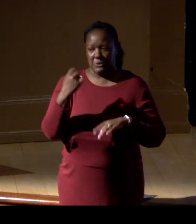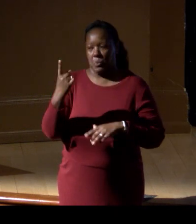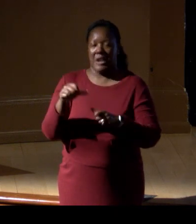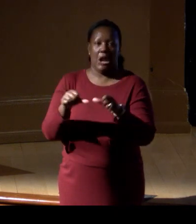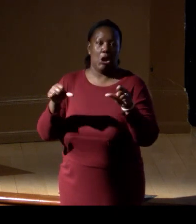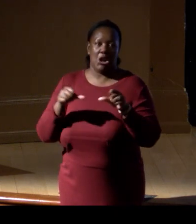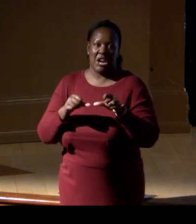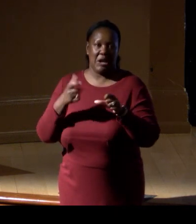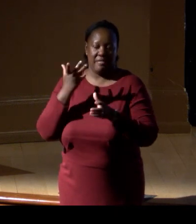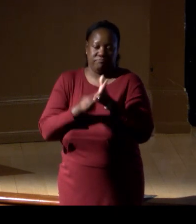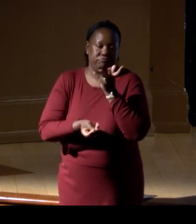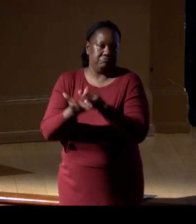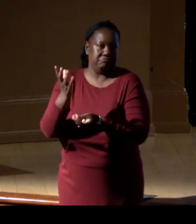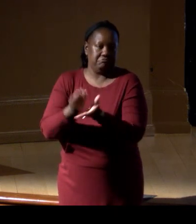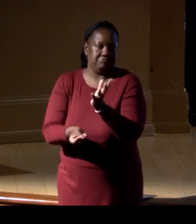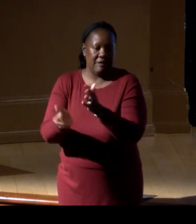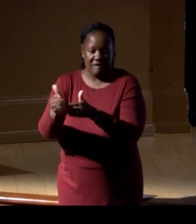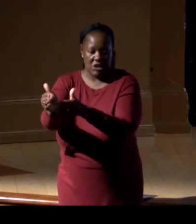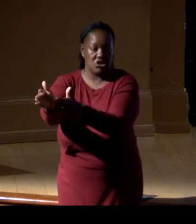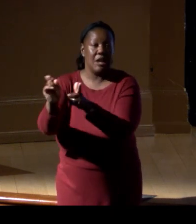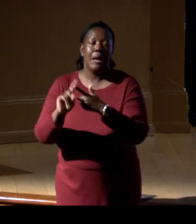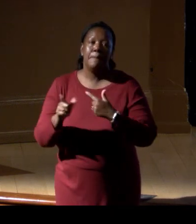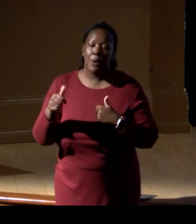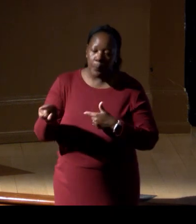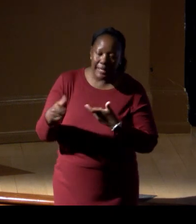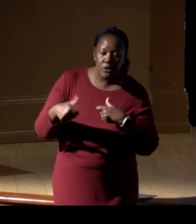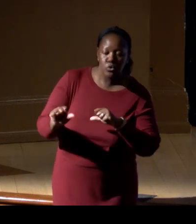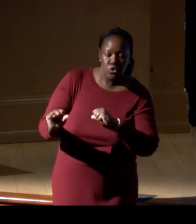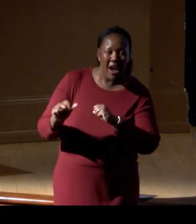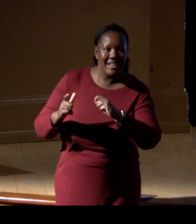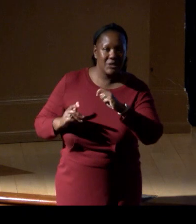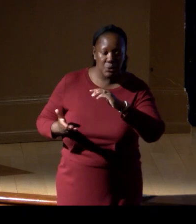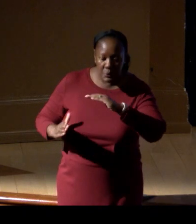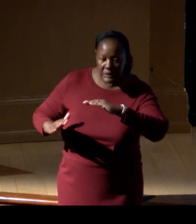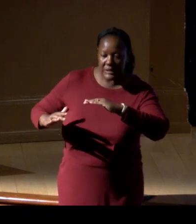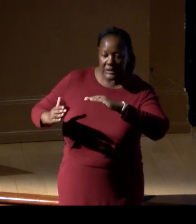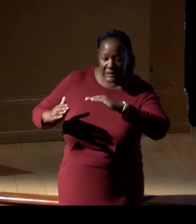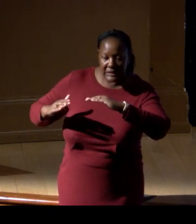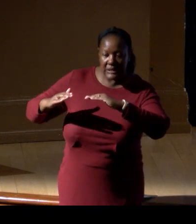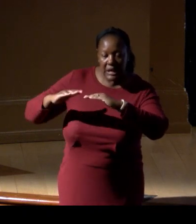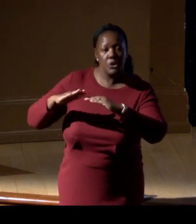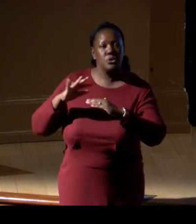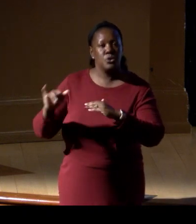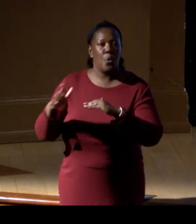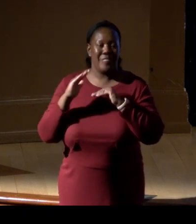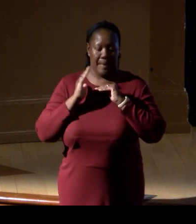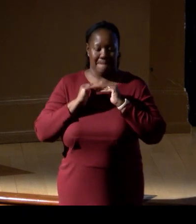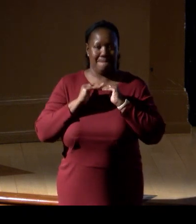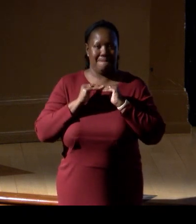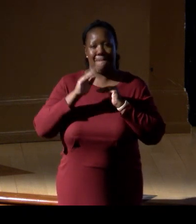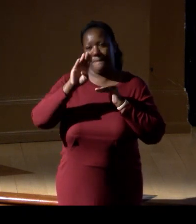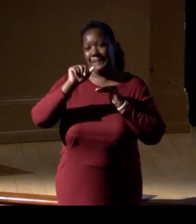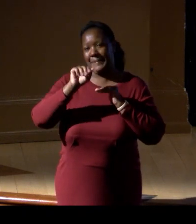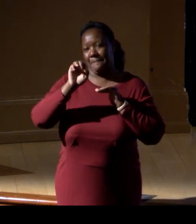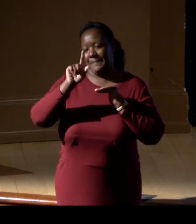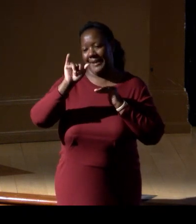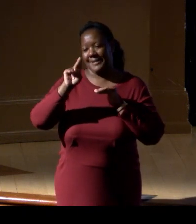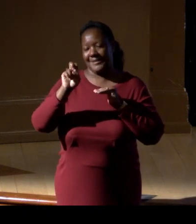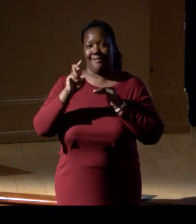But in many cases, we can get as close to pristine as possible within a decade. So those baselines are absolutely essential.